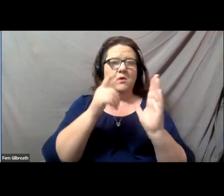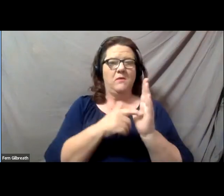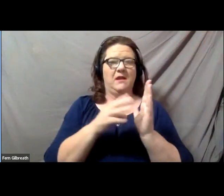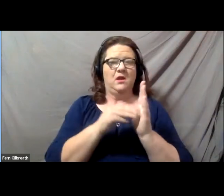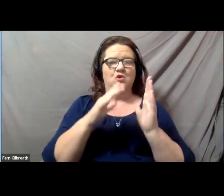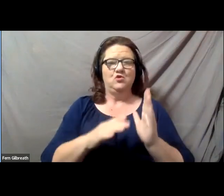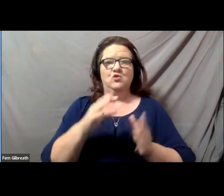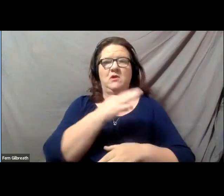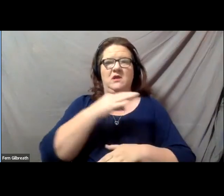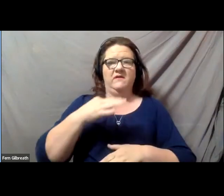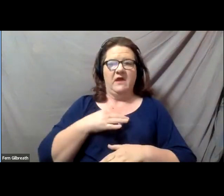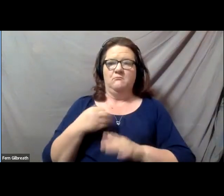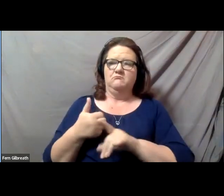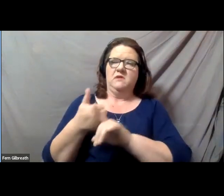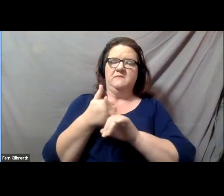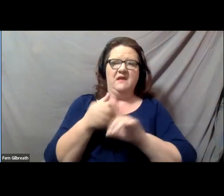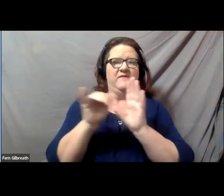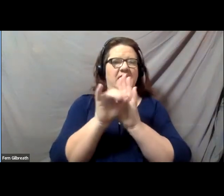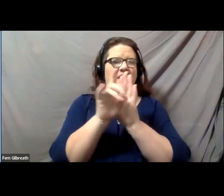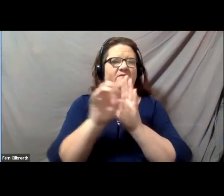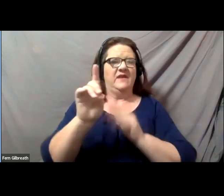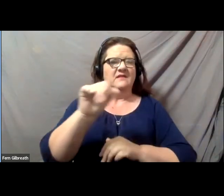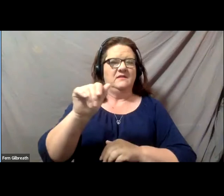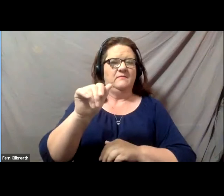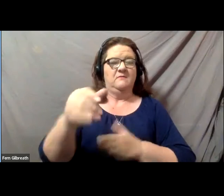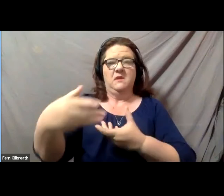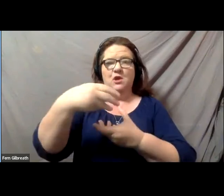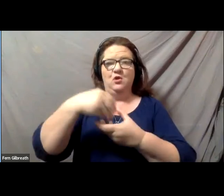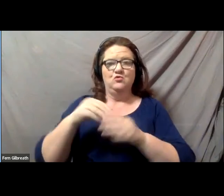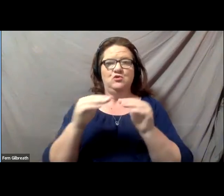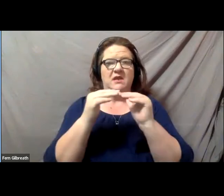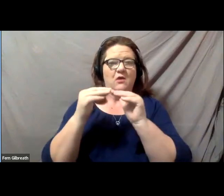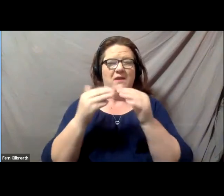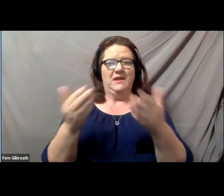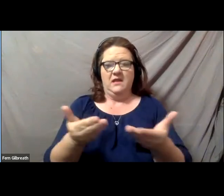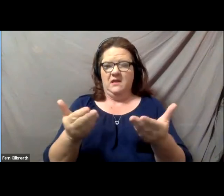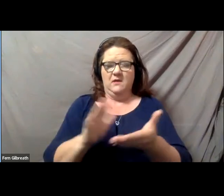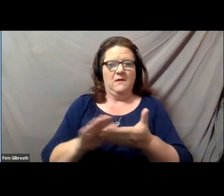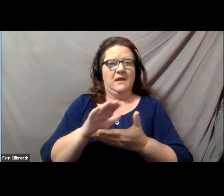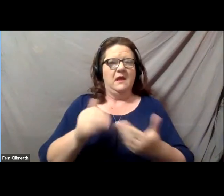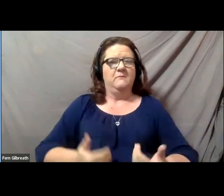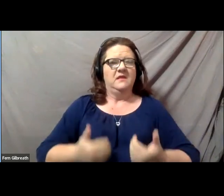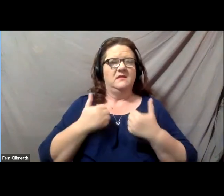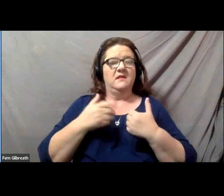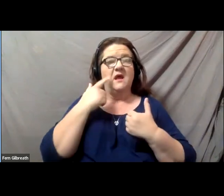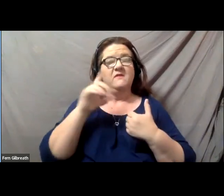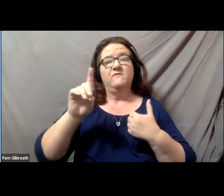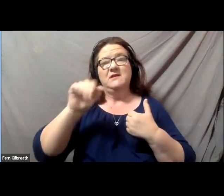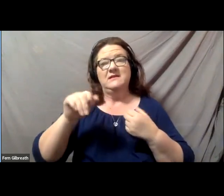who identify as having disabilities. Inclusion and equity in campus life for disabled, neurodivergent, and chronically ill participants